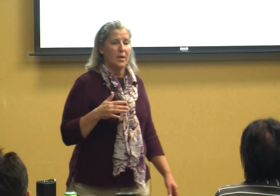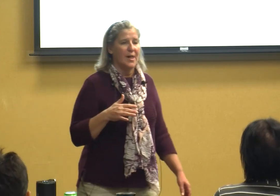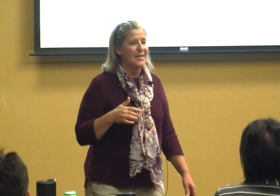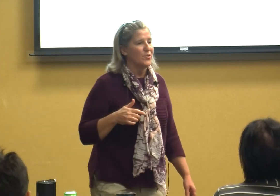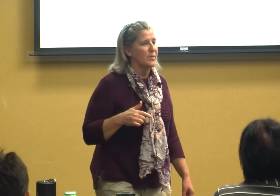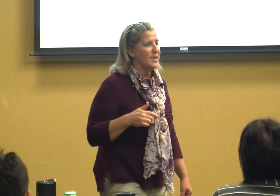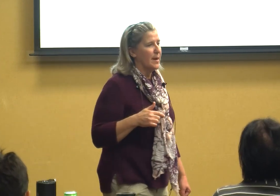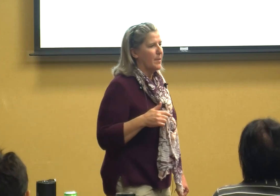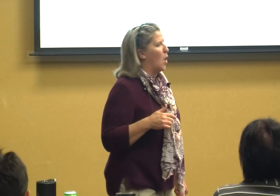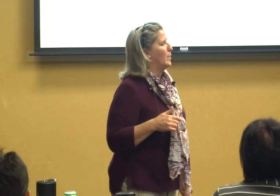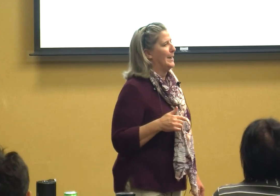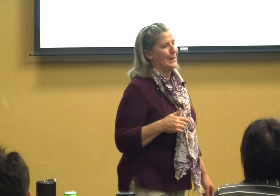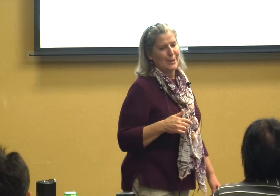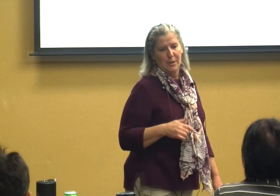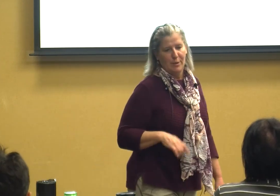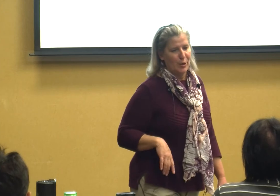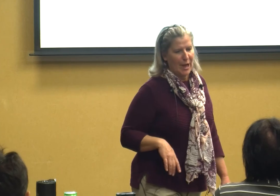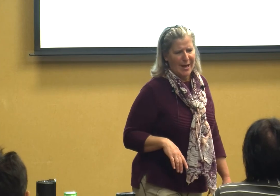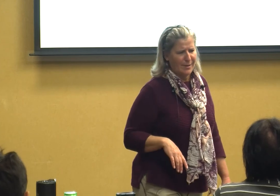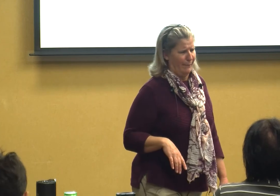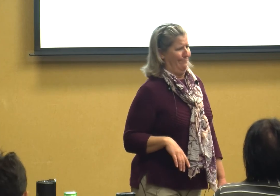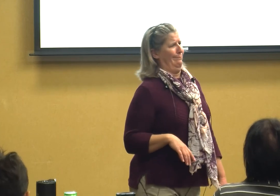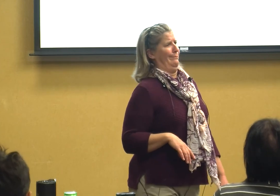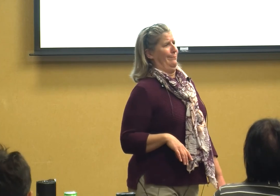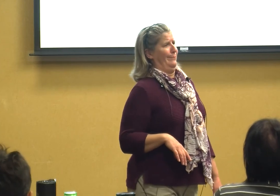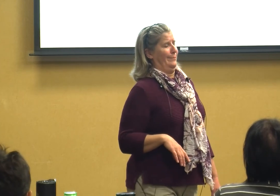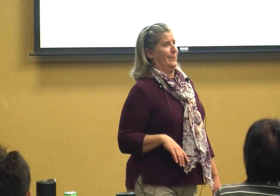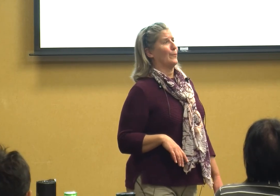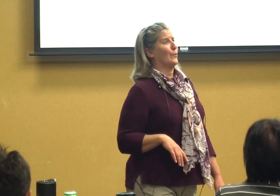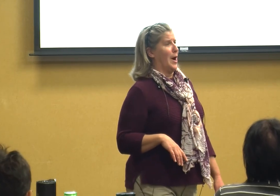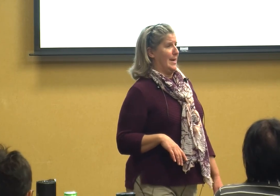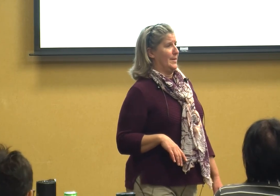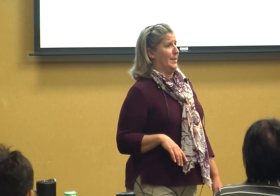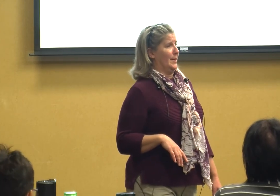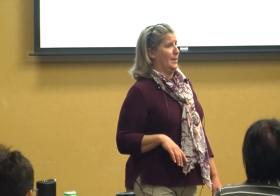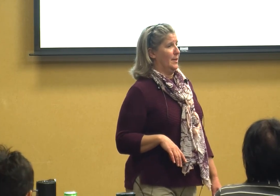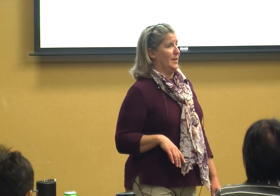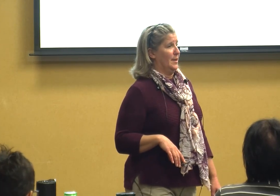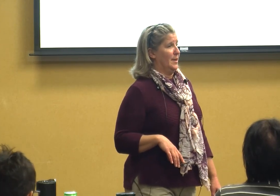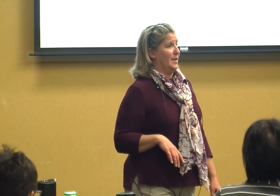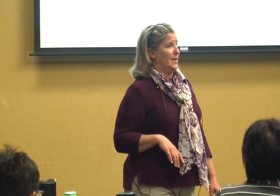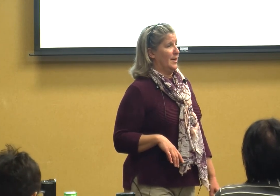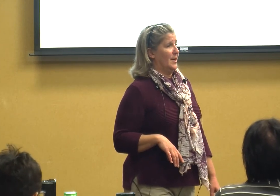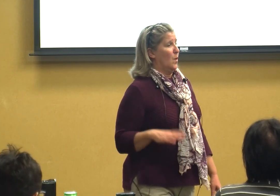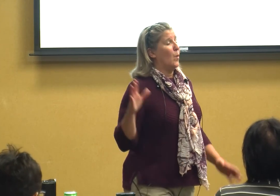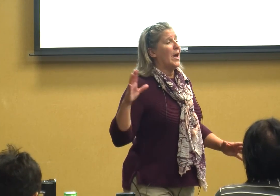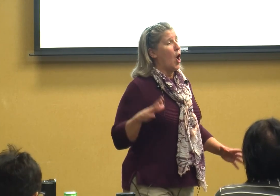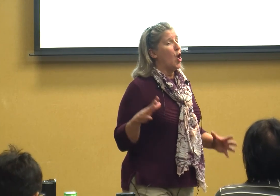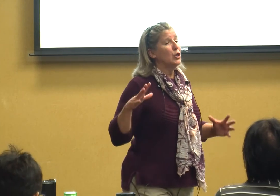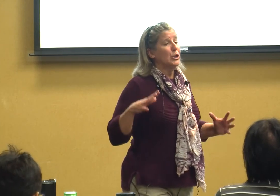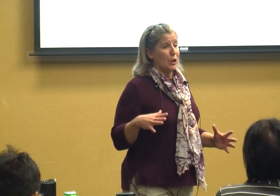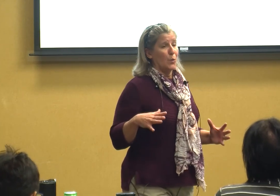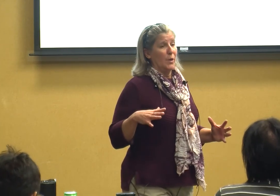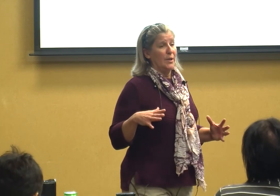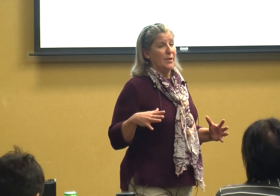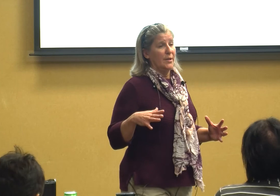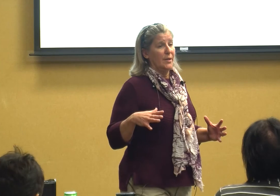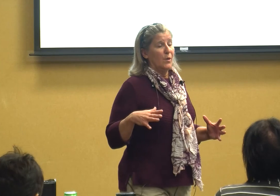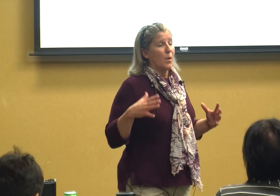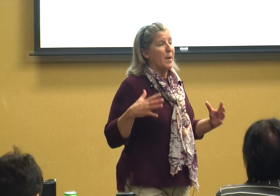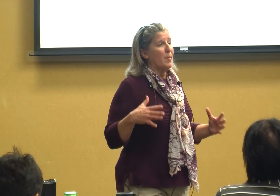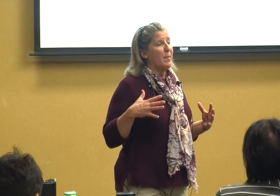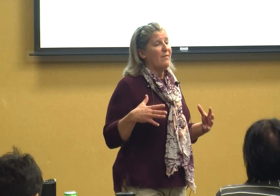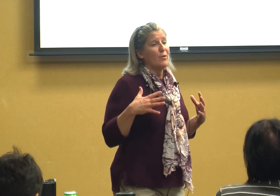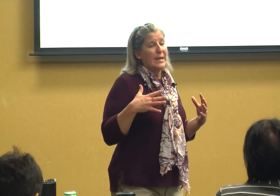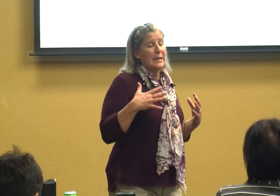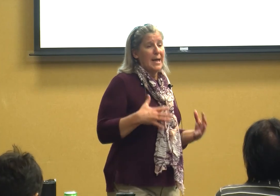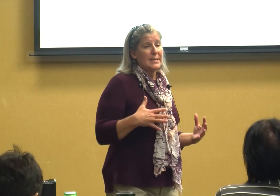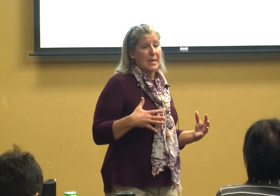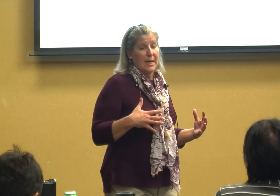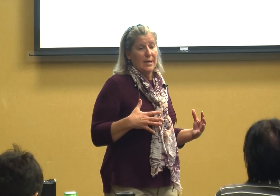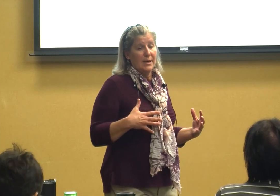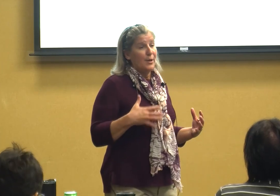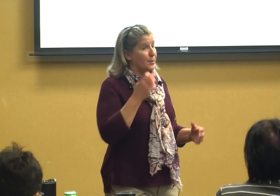classrooms and I'm all he doesn't communicate right we all do remember my friend Leslie who